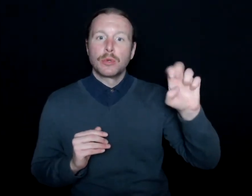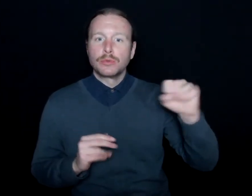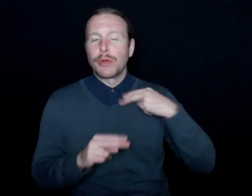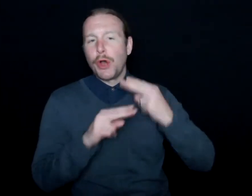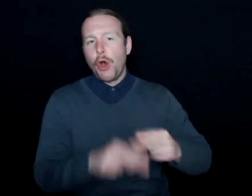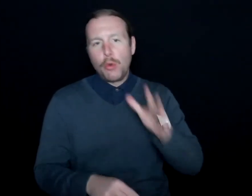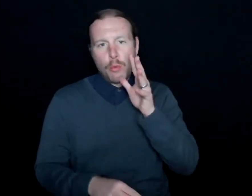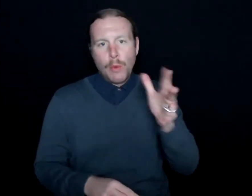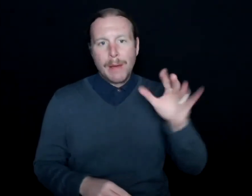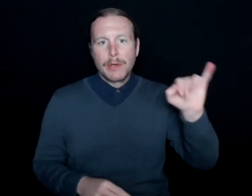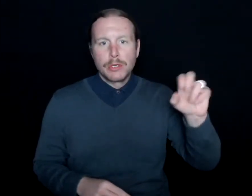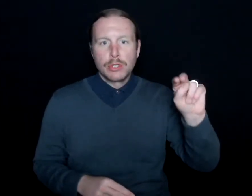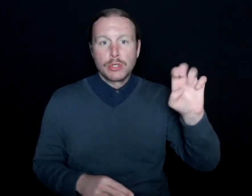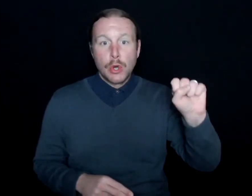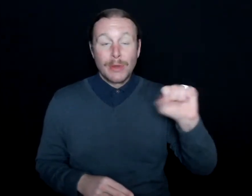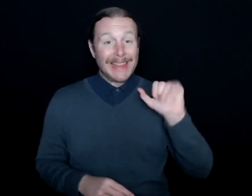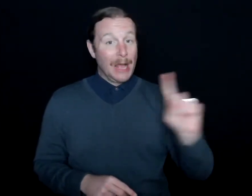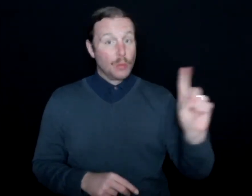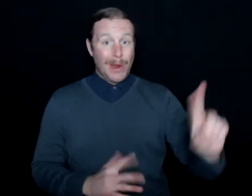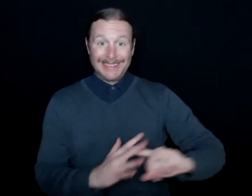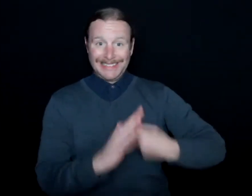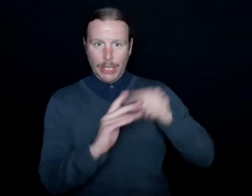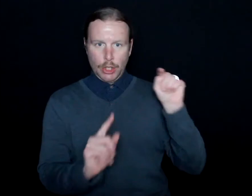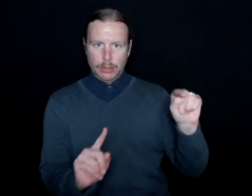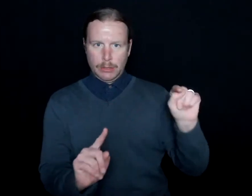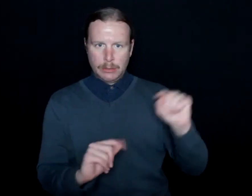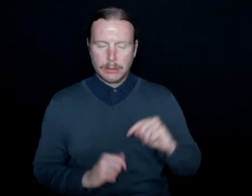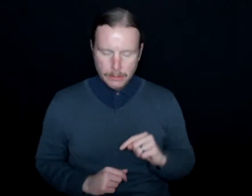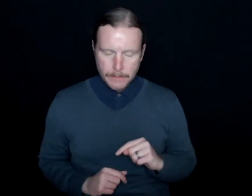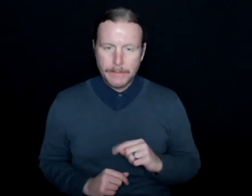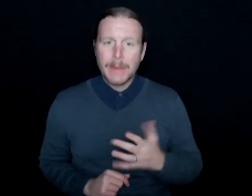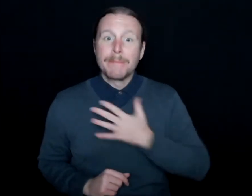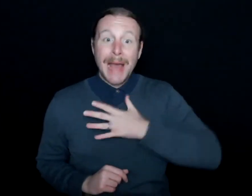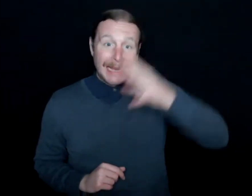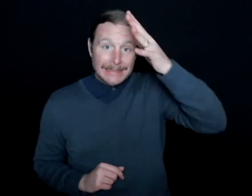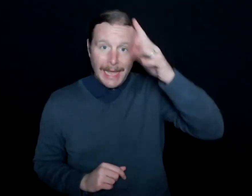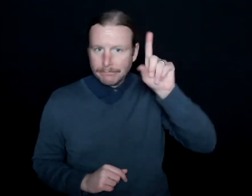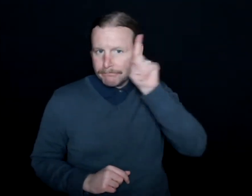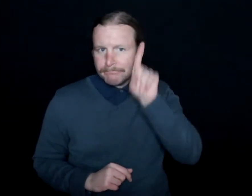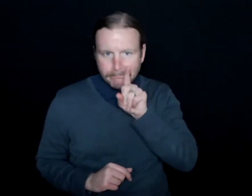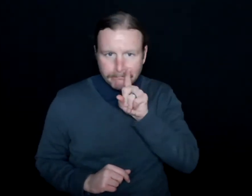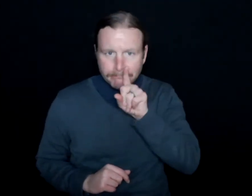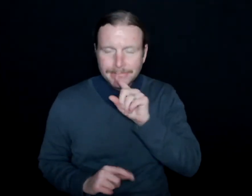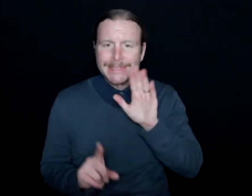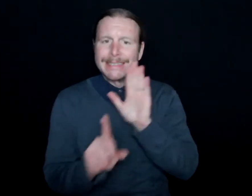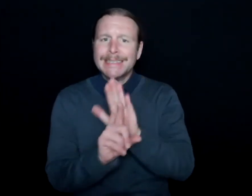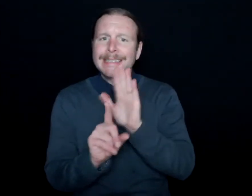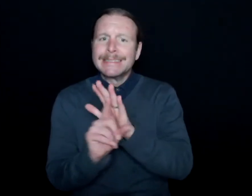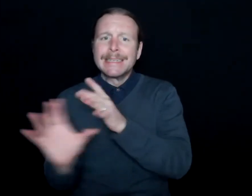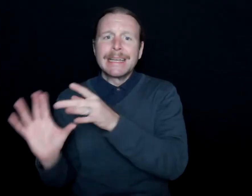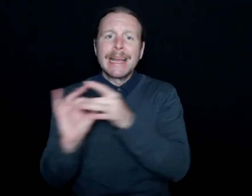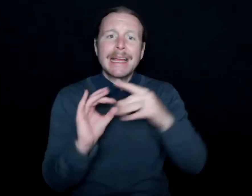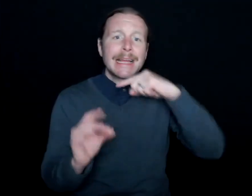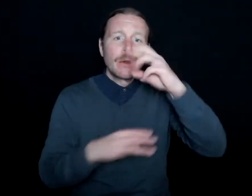But that's where it all started. And my dad being deaf, his connection to the hearing world was sports.